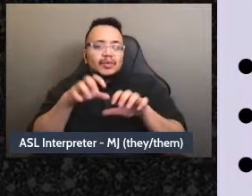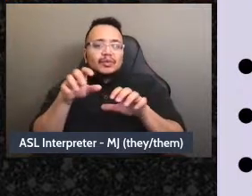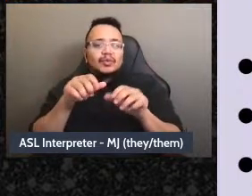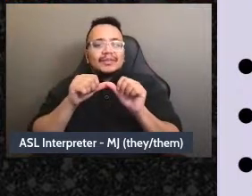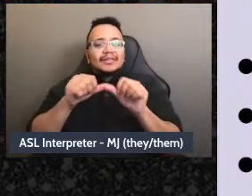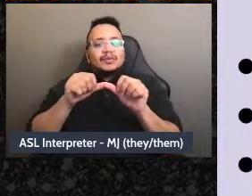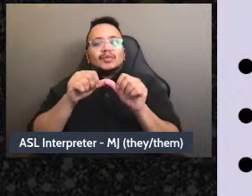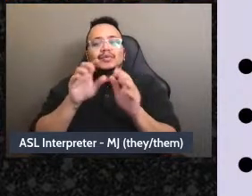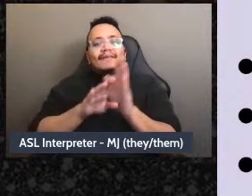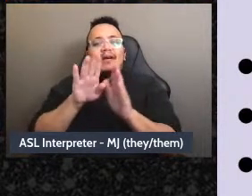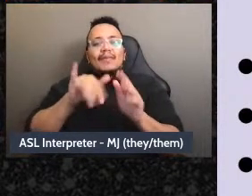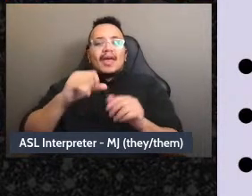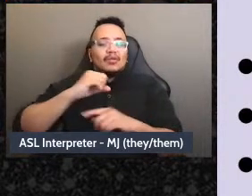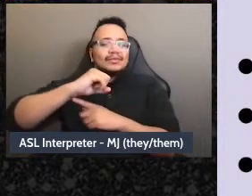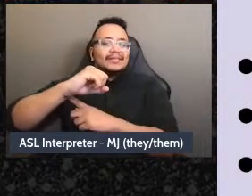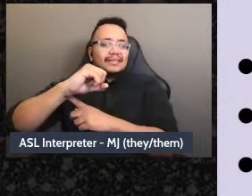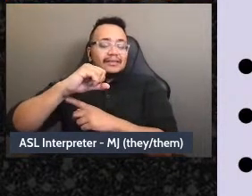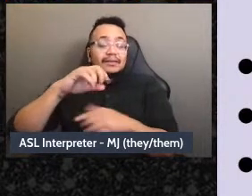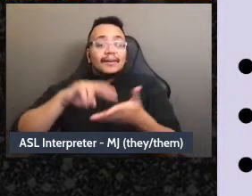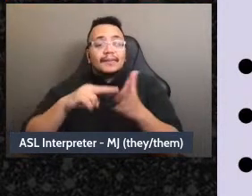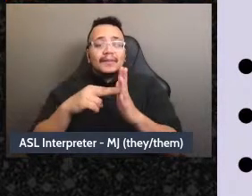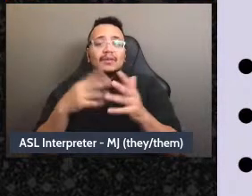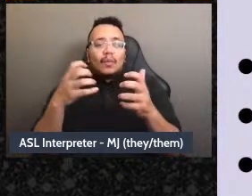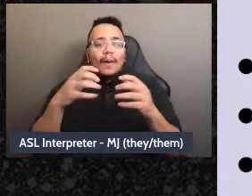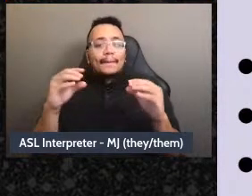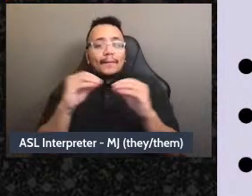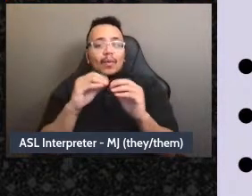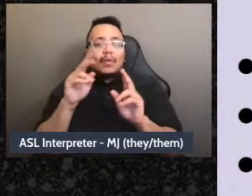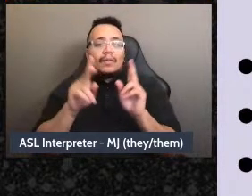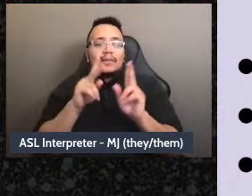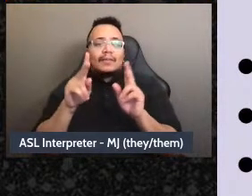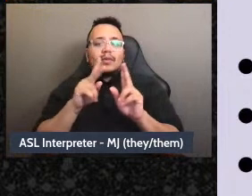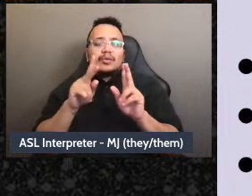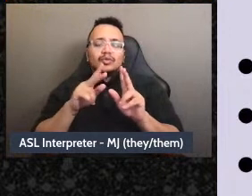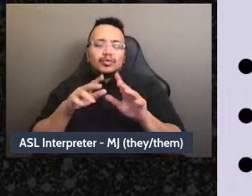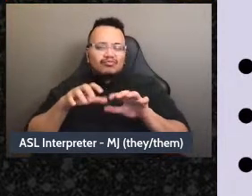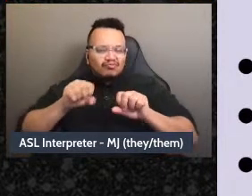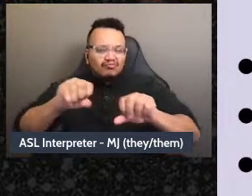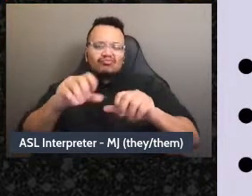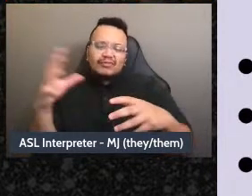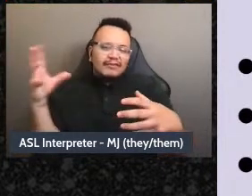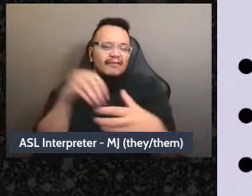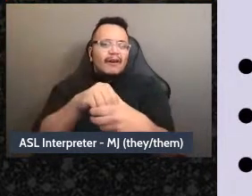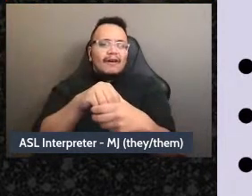So we want, like, more people taking up more room and movements, not just following instructions